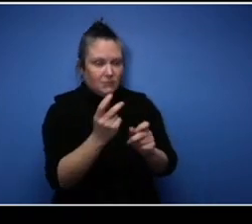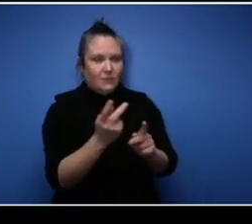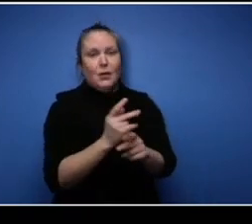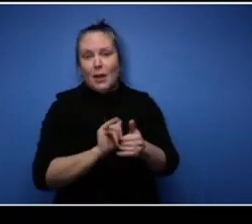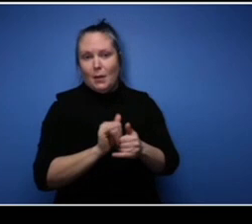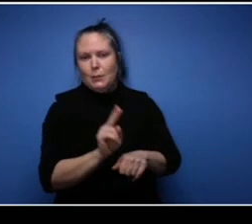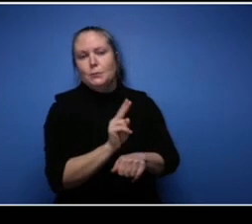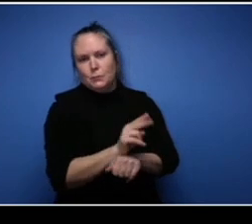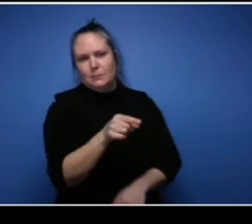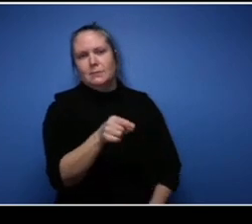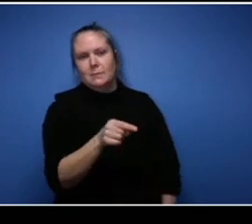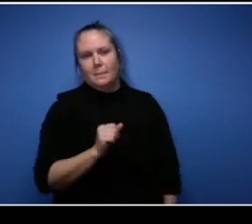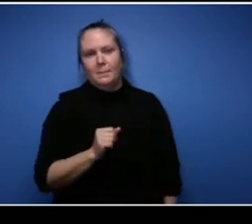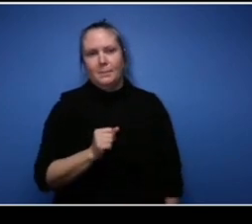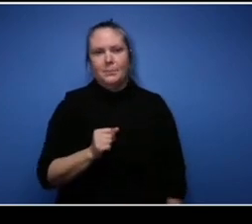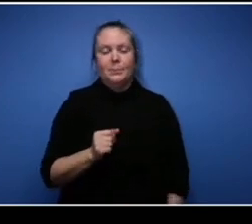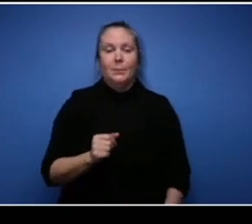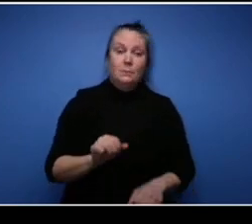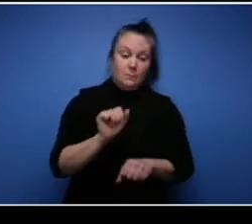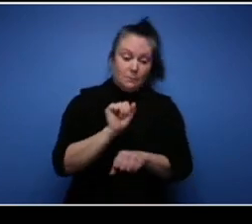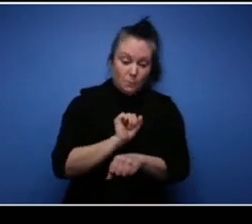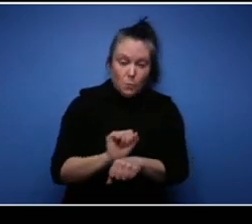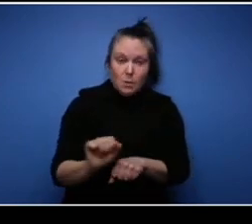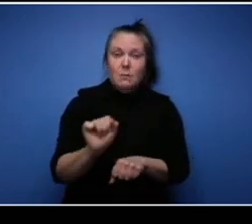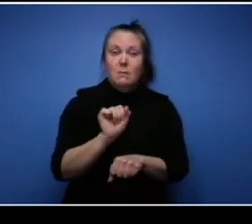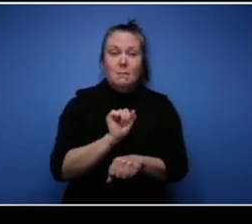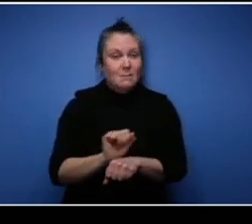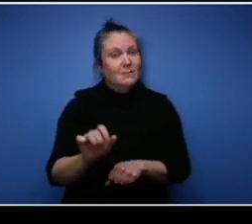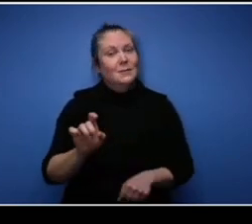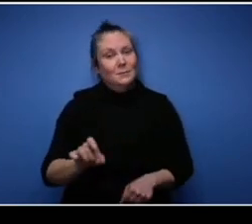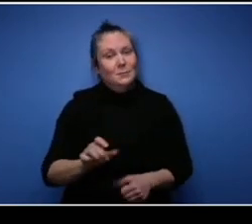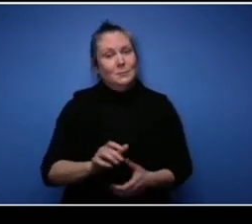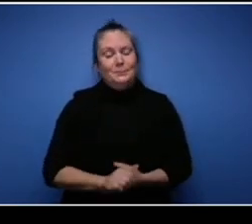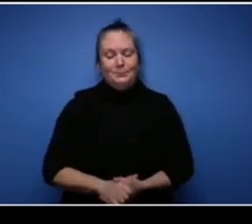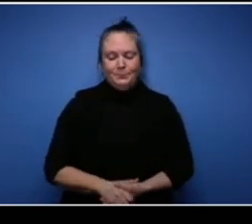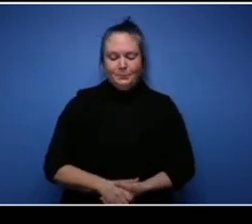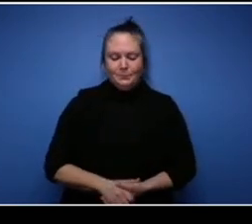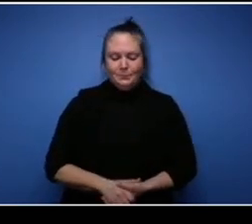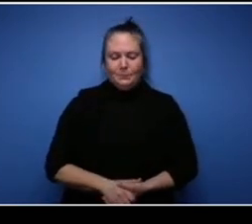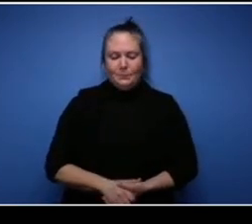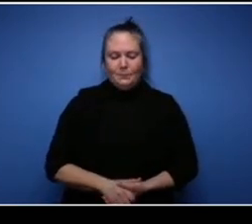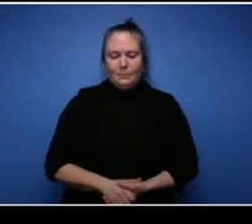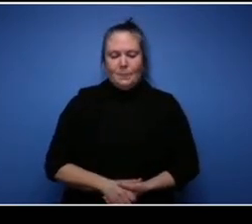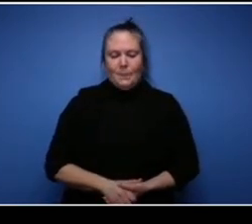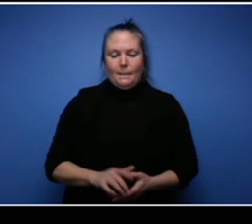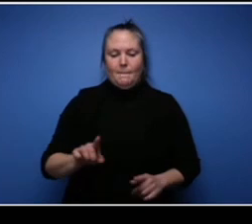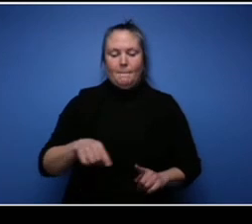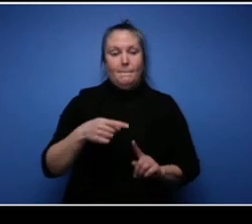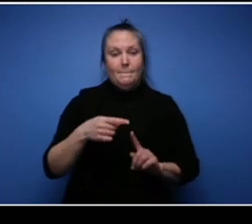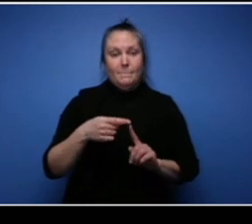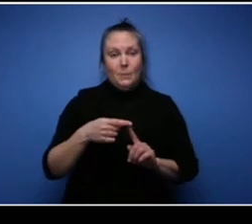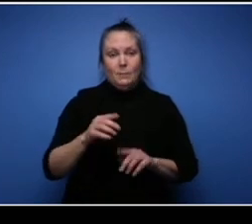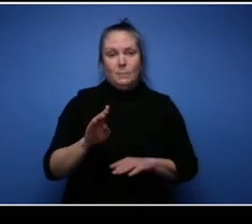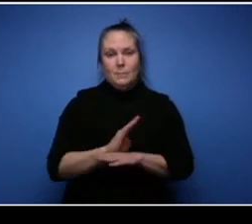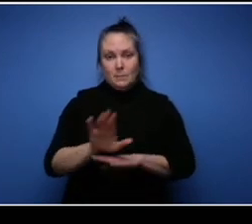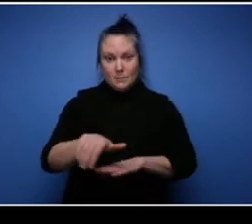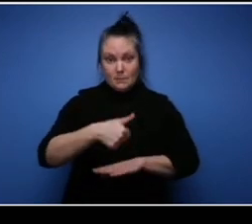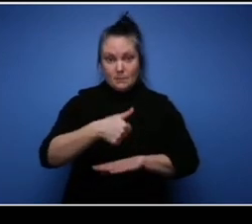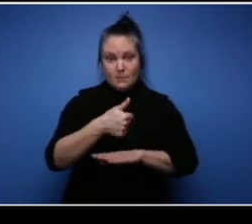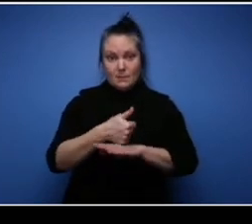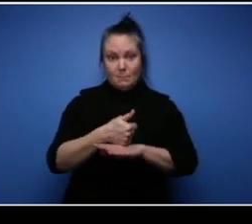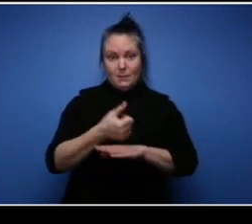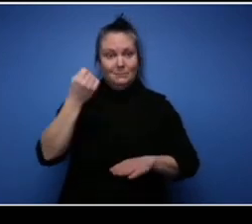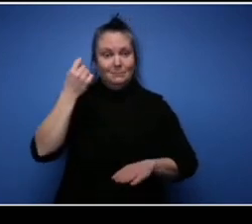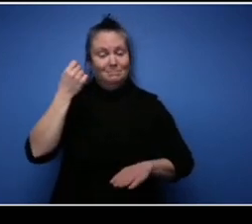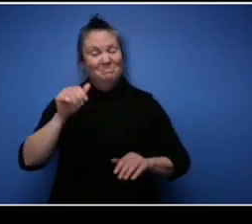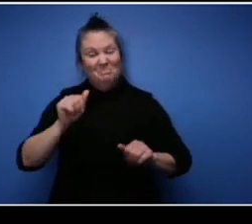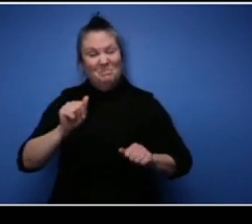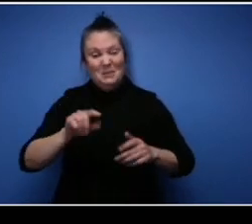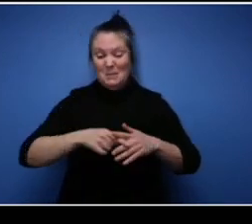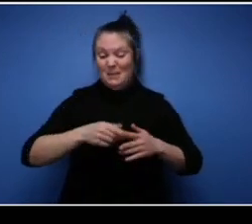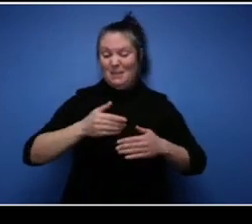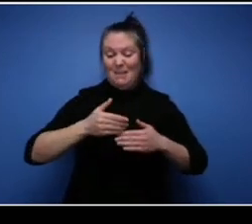not to um when you open your business be prepared not to get paid. It would be best if you could